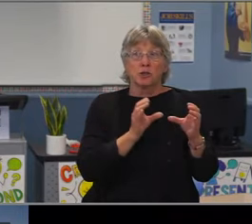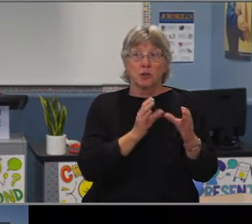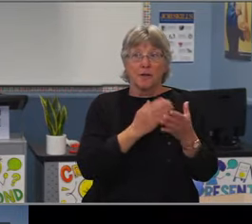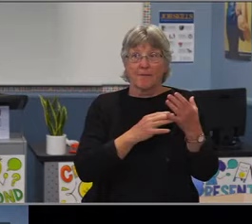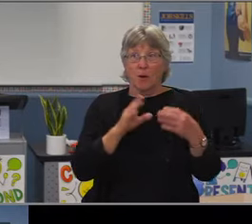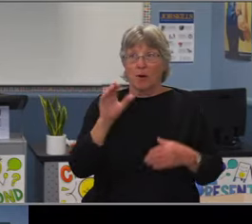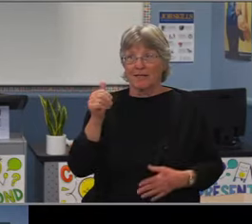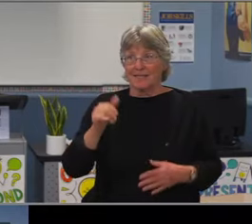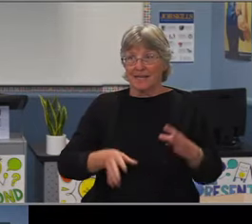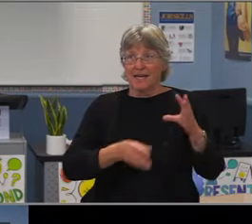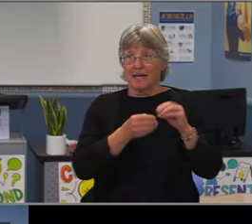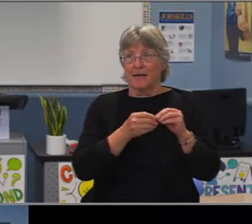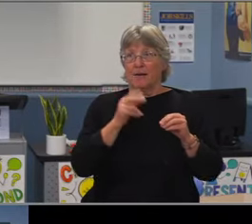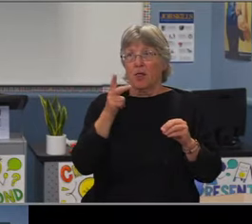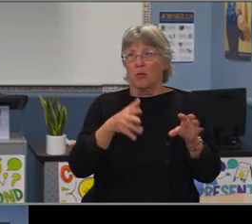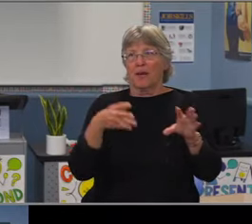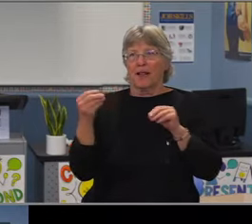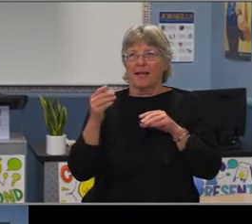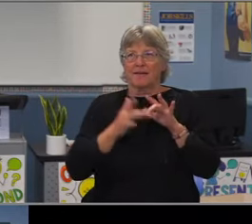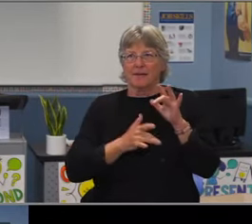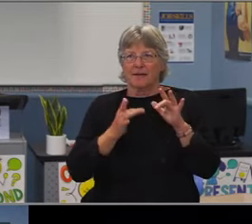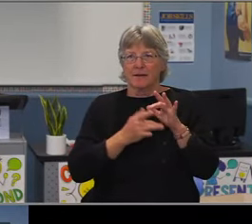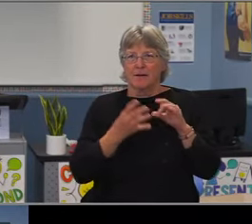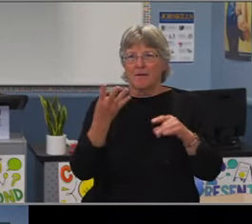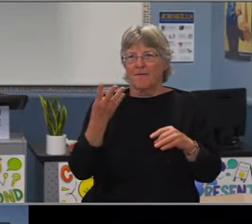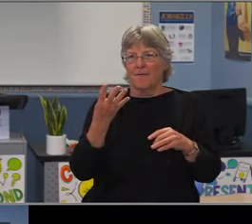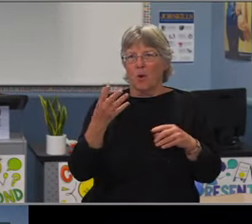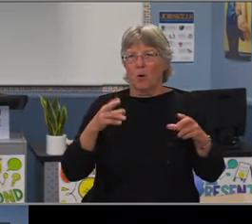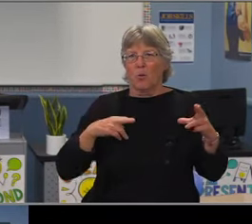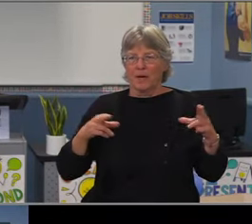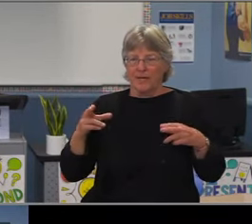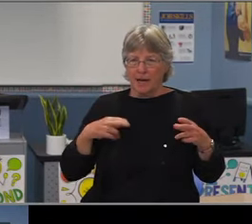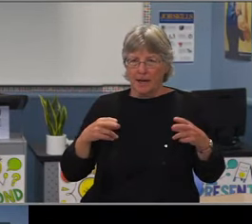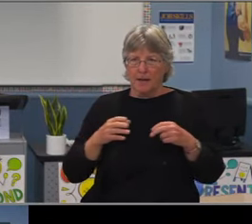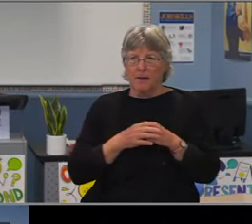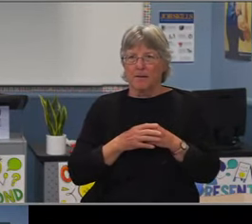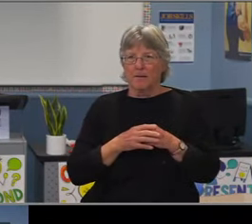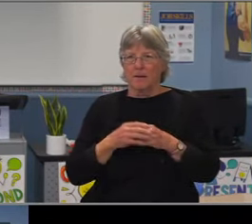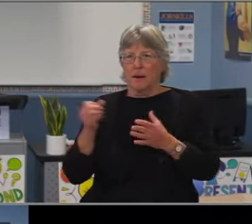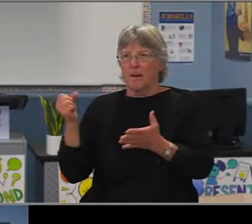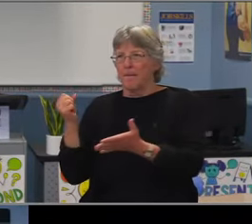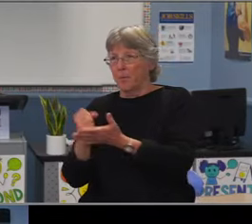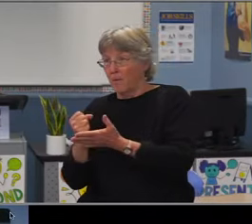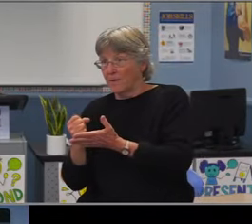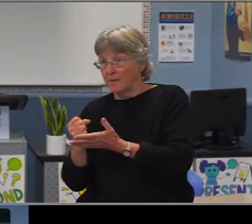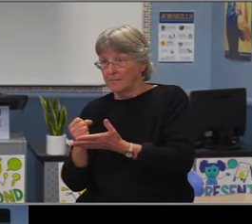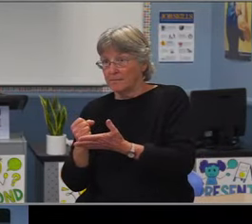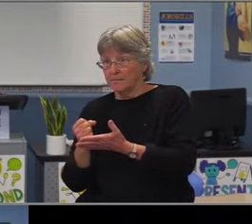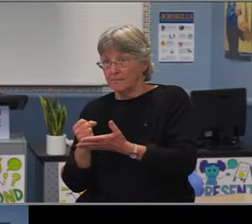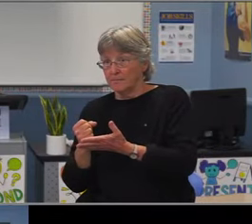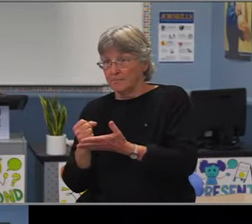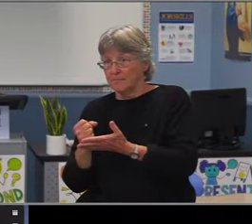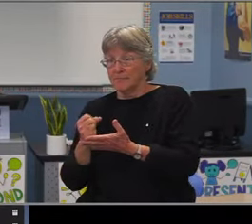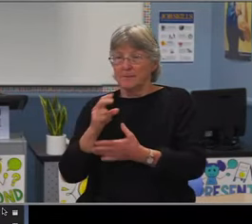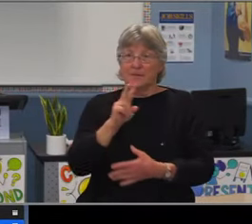All in favor, Dr. Benita's? Aye. Ms. Kerr? Aye Mr. Meyer? Aye